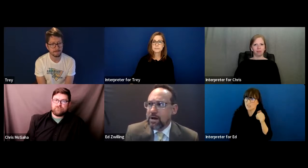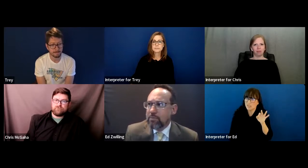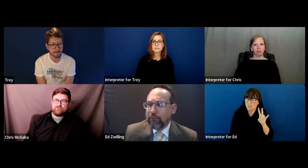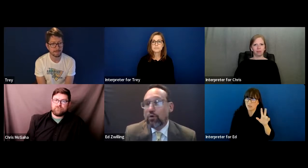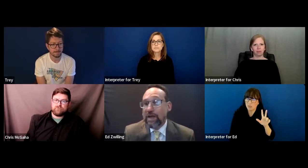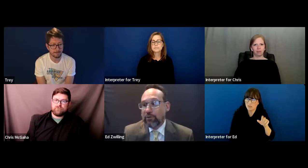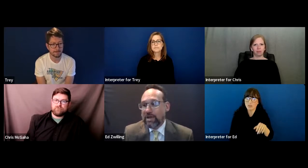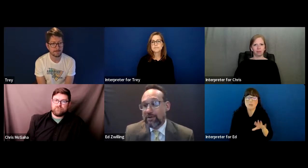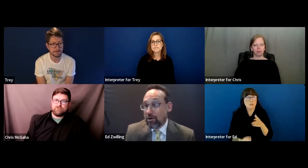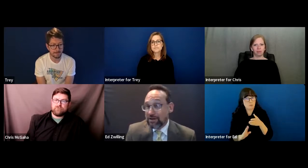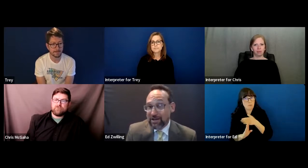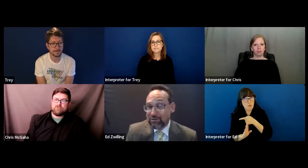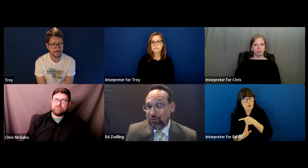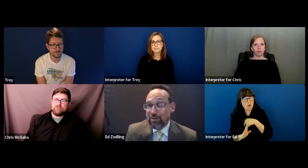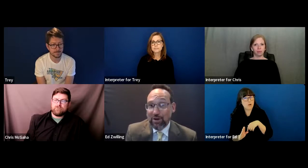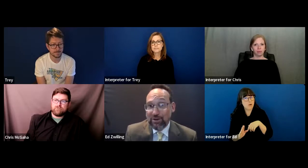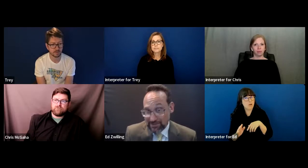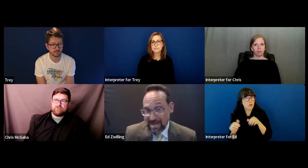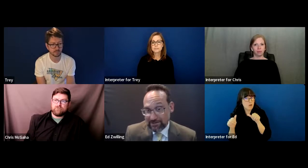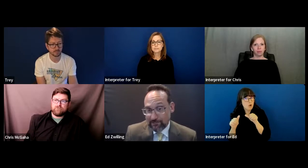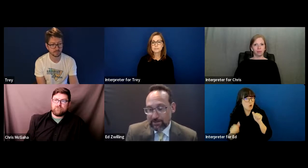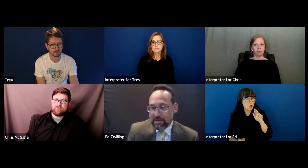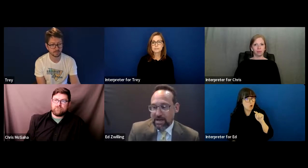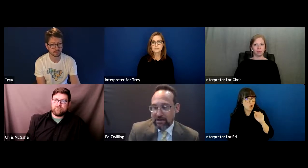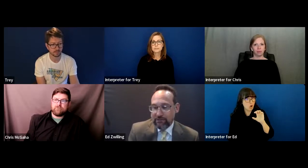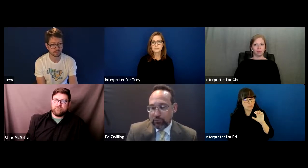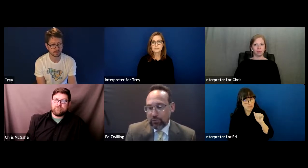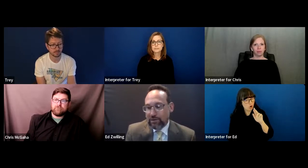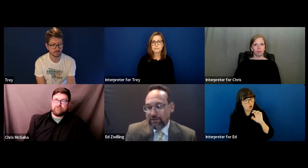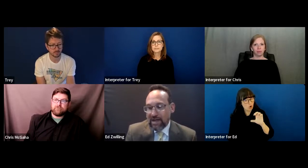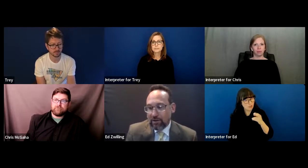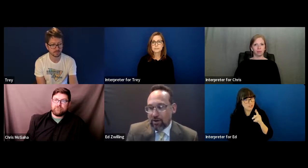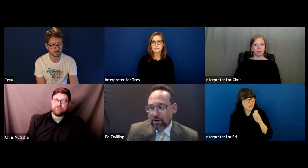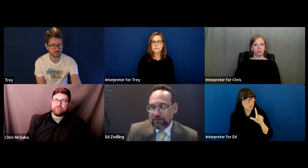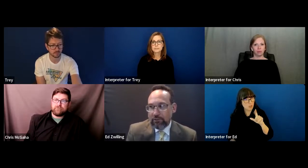But before that we had the architectural barriers Act and if you were to look at that law, it